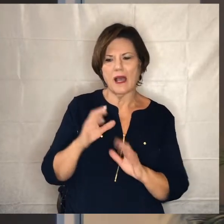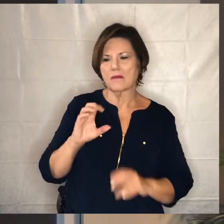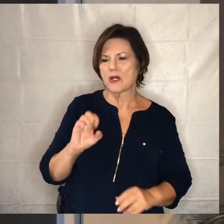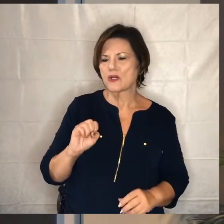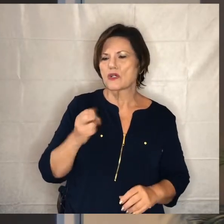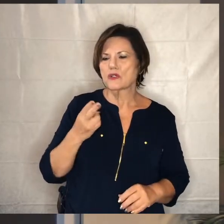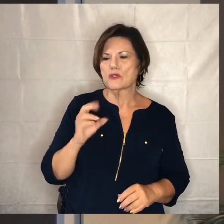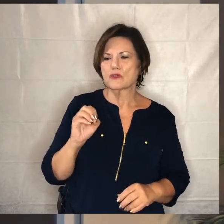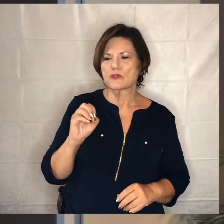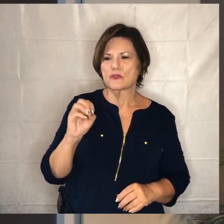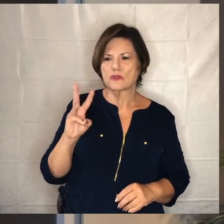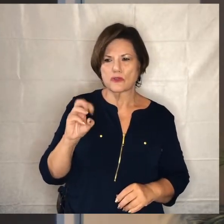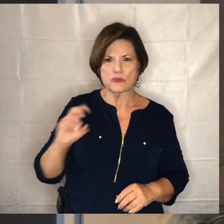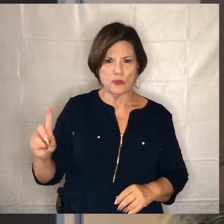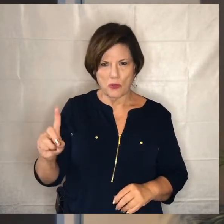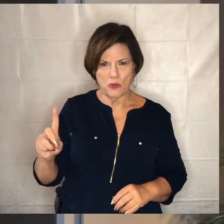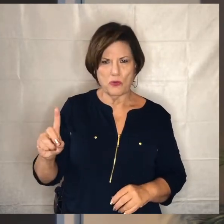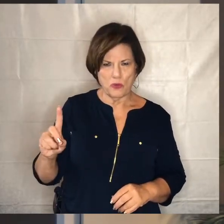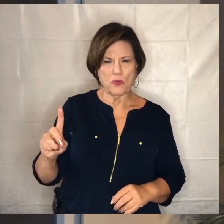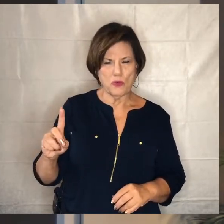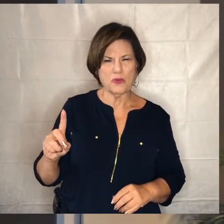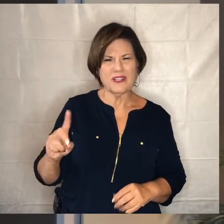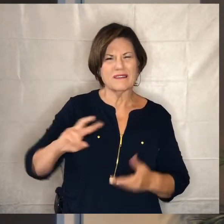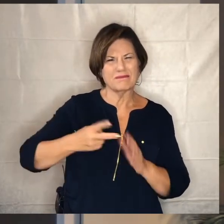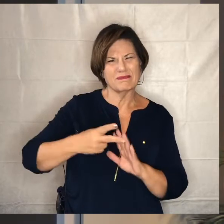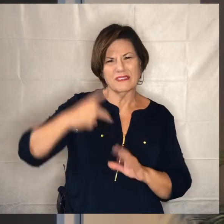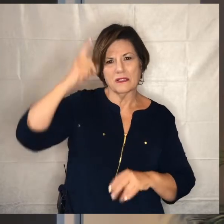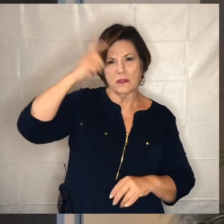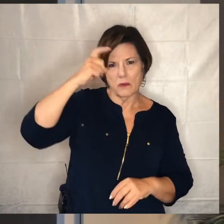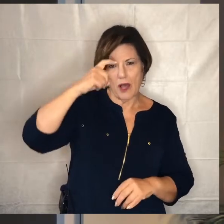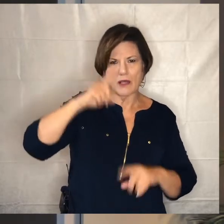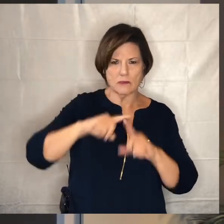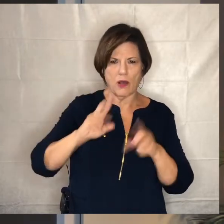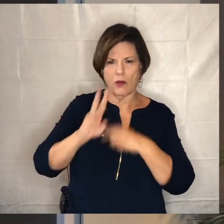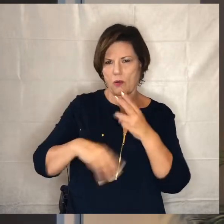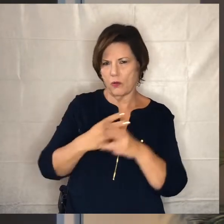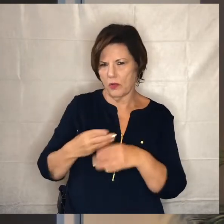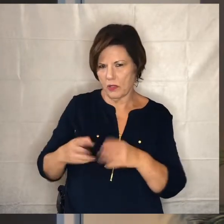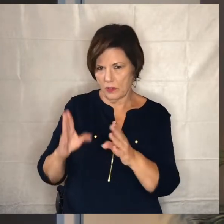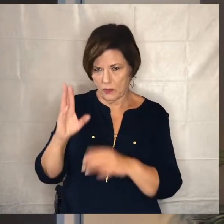and yet that is exactly what jesus commends in this story